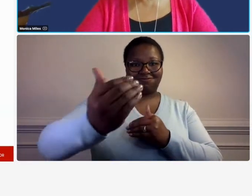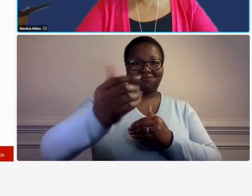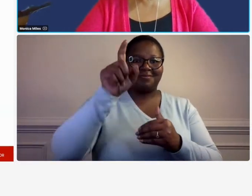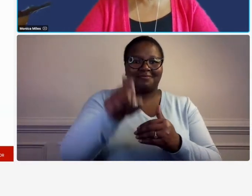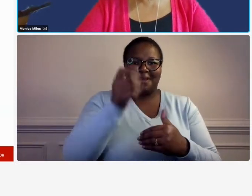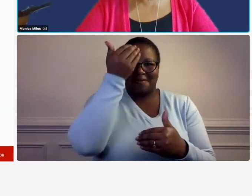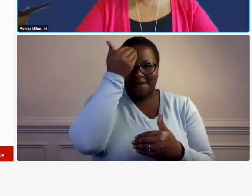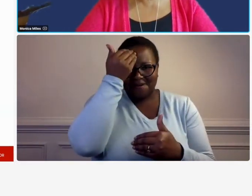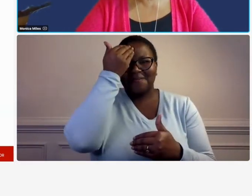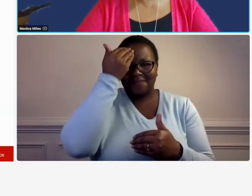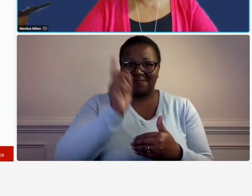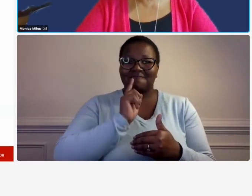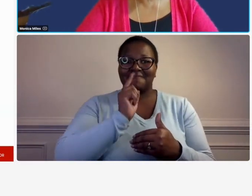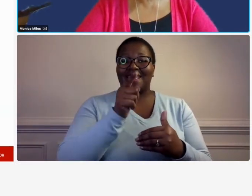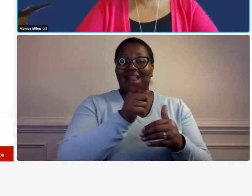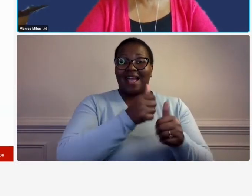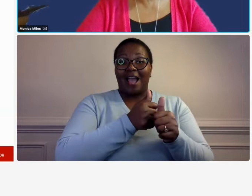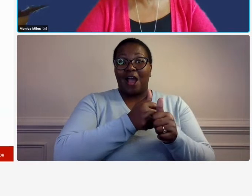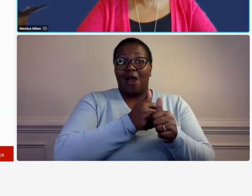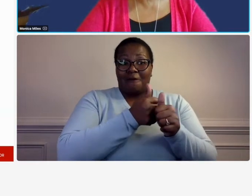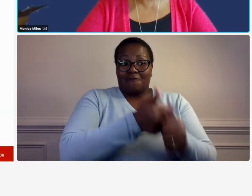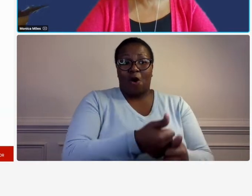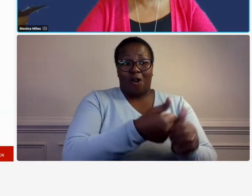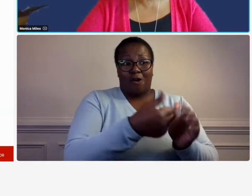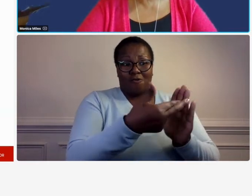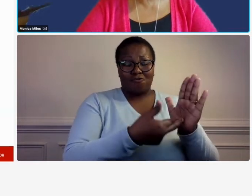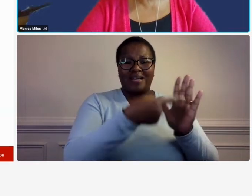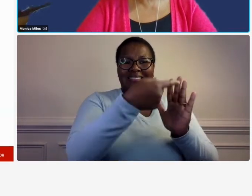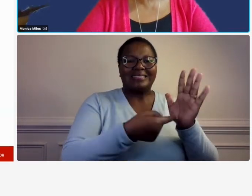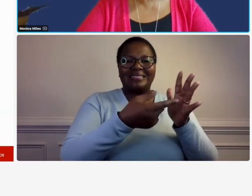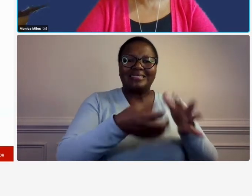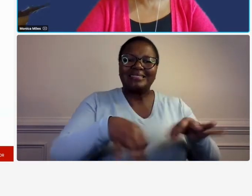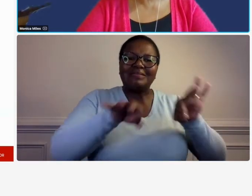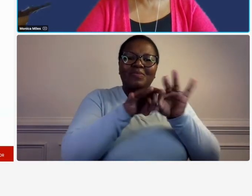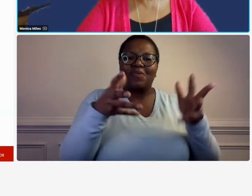what the compliance requirement is then you can incorporate that into how you do business in the